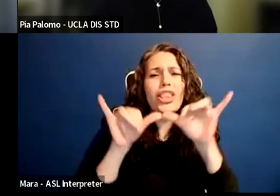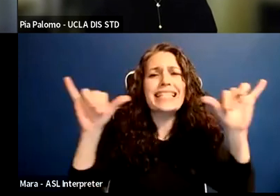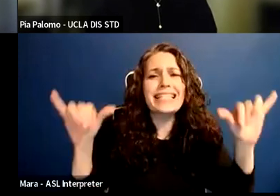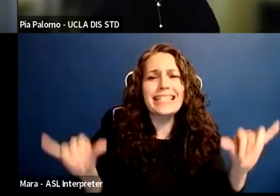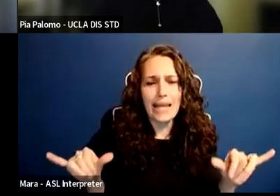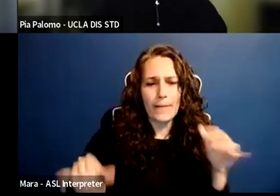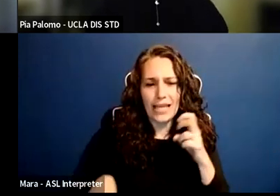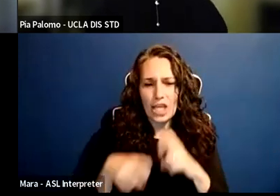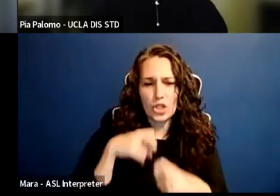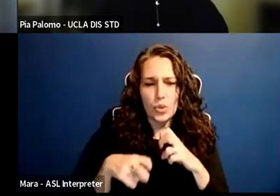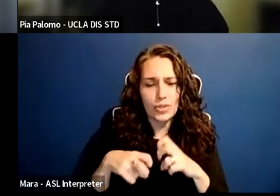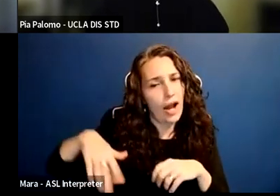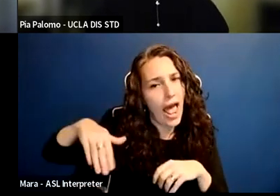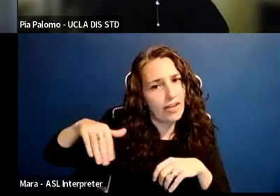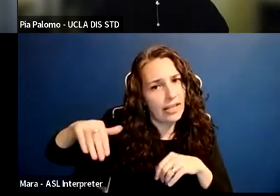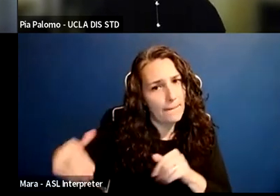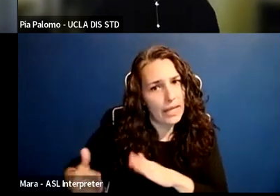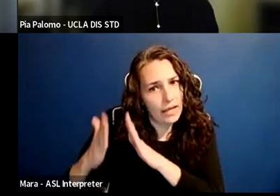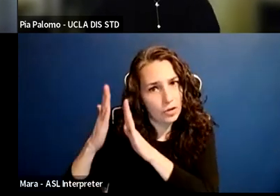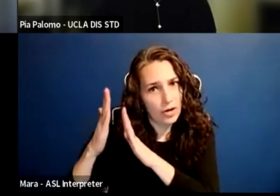and what needs to be done in order to rectify that.